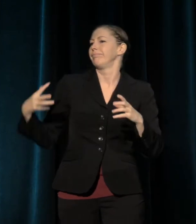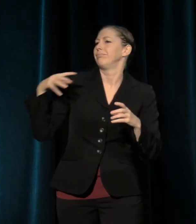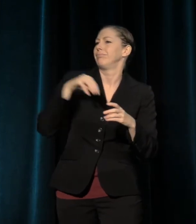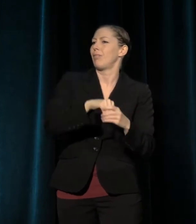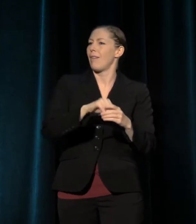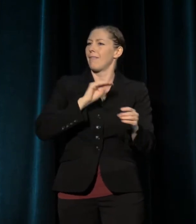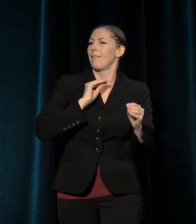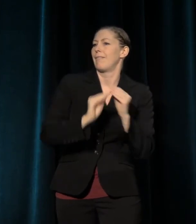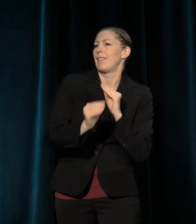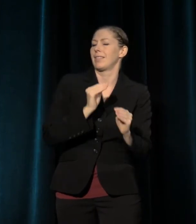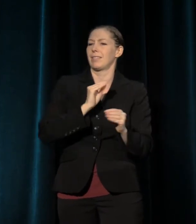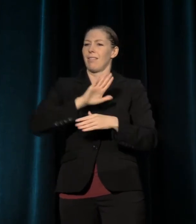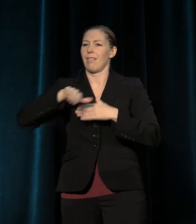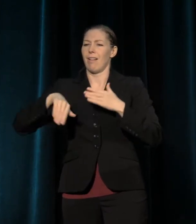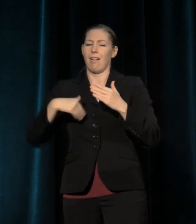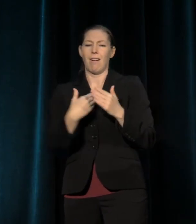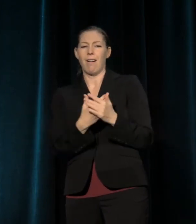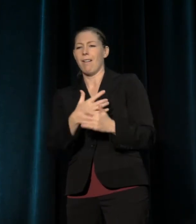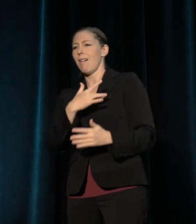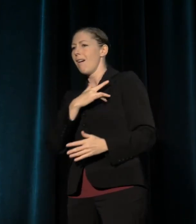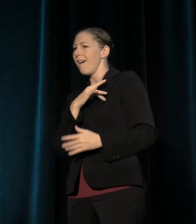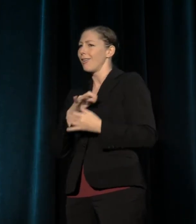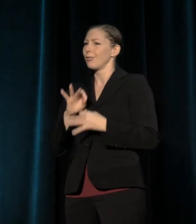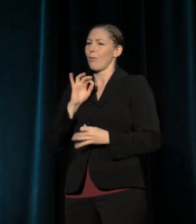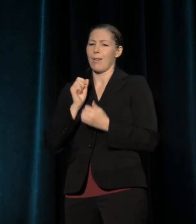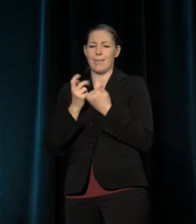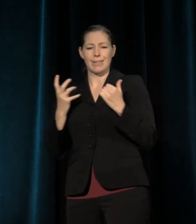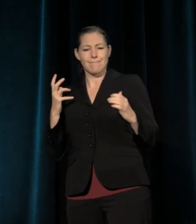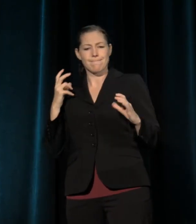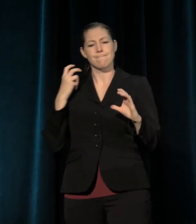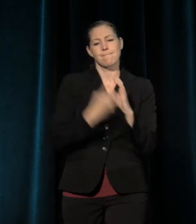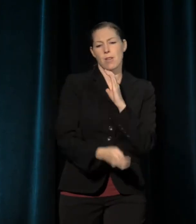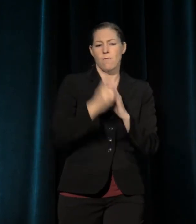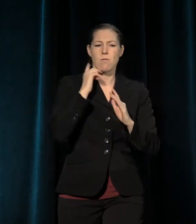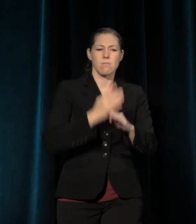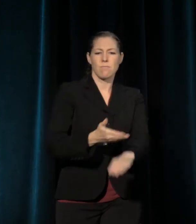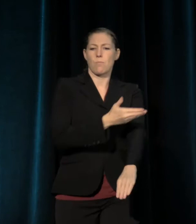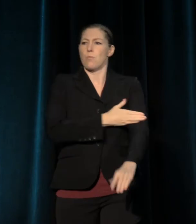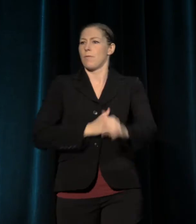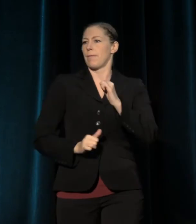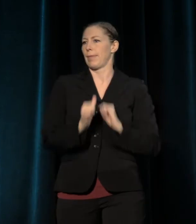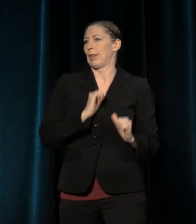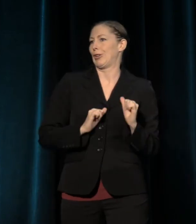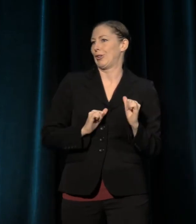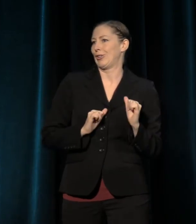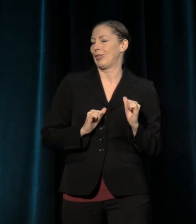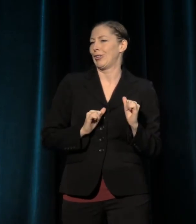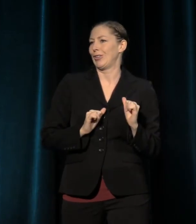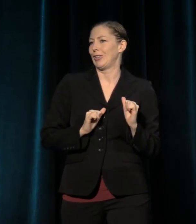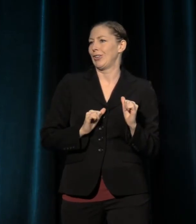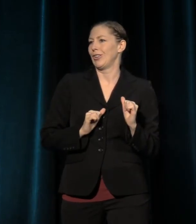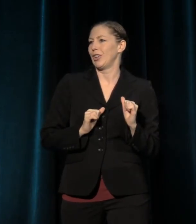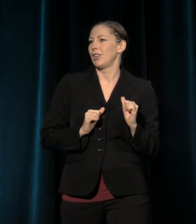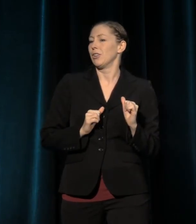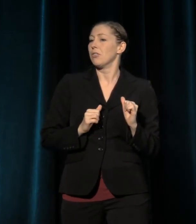We threw ourselves wholeheartedly into making better theater. But instead of simply elevating our investment in art,